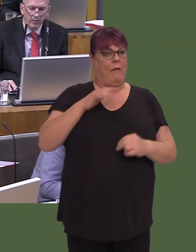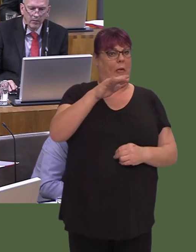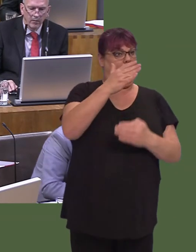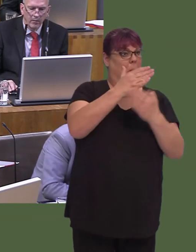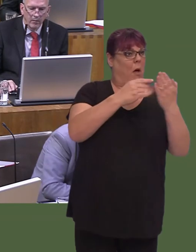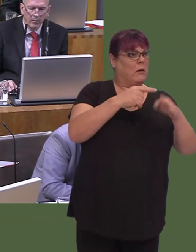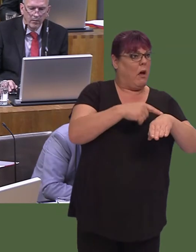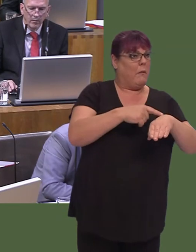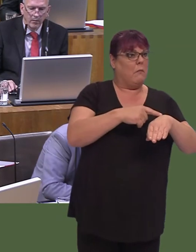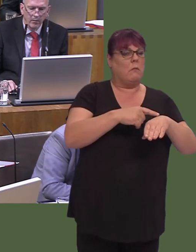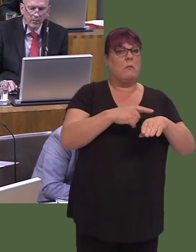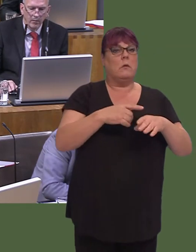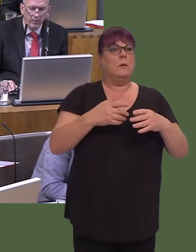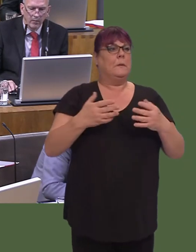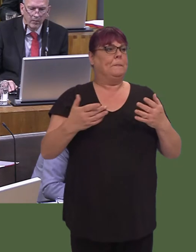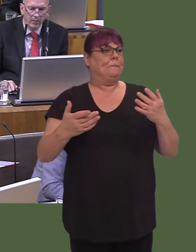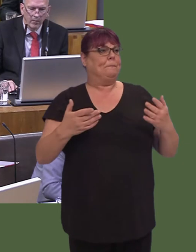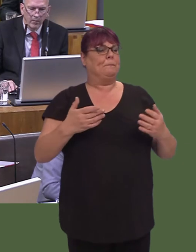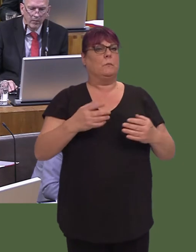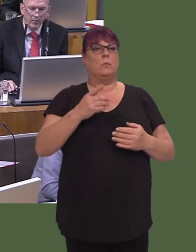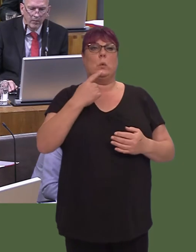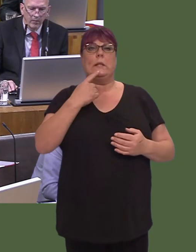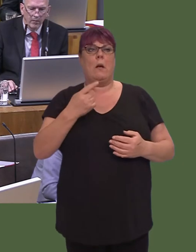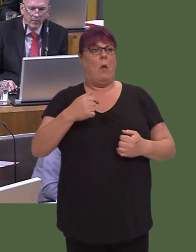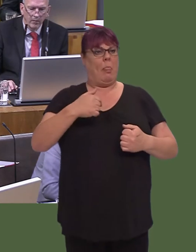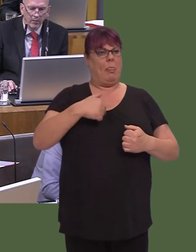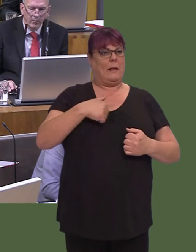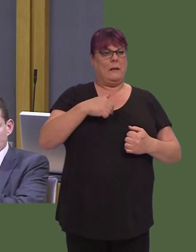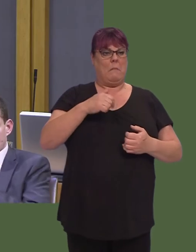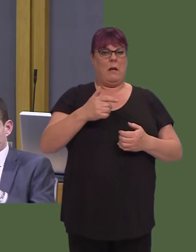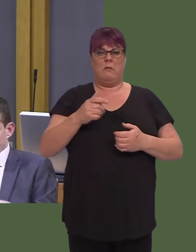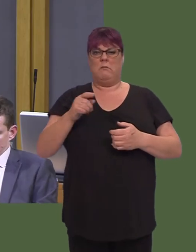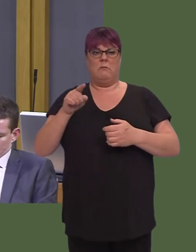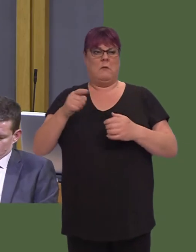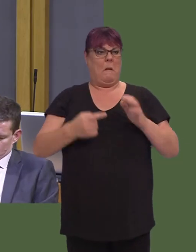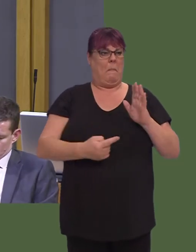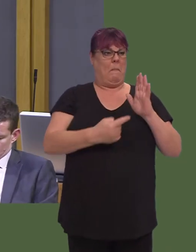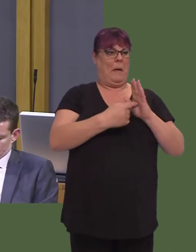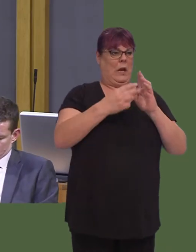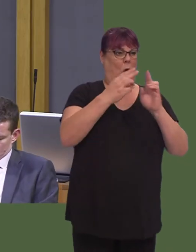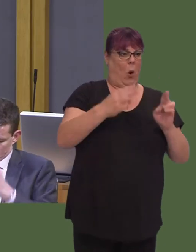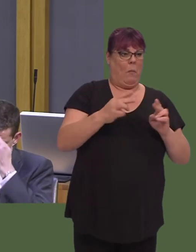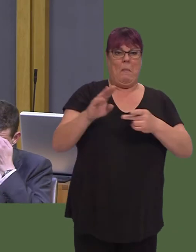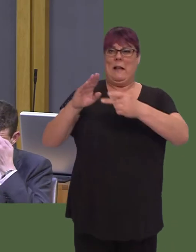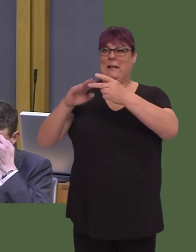gartref yn Lloegr.í So, rwyín deall y pwynt maeír Aelod yn ei wneud, ond nid yw e cweit mor rhwydd ‚ hynny.